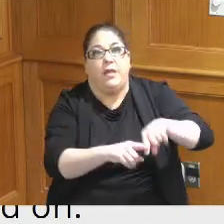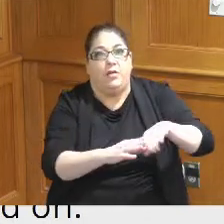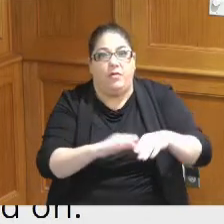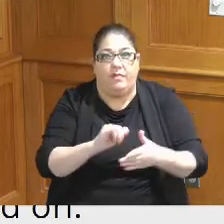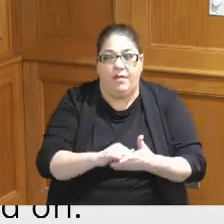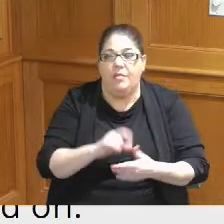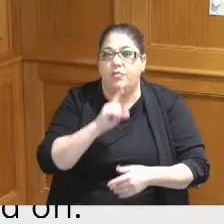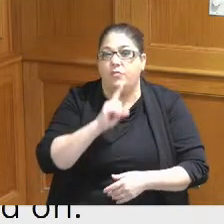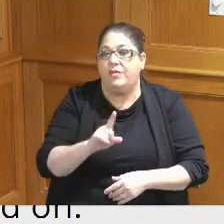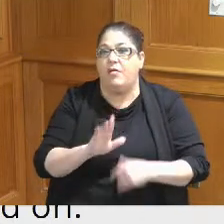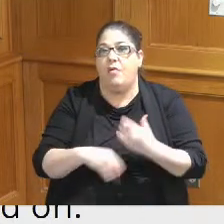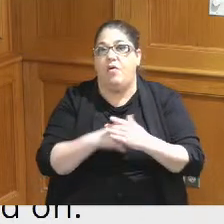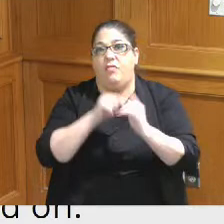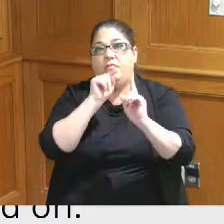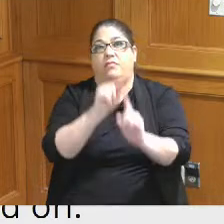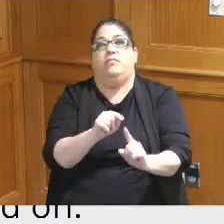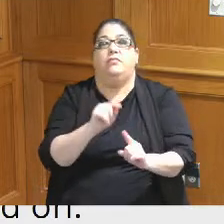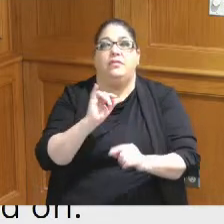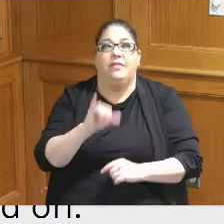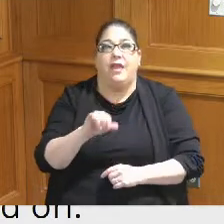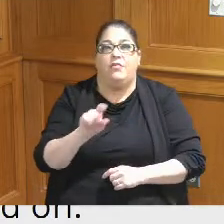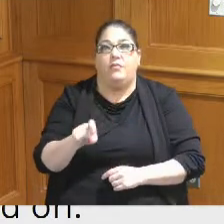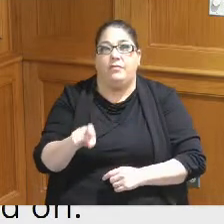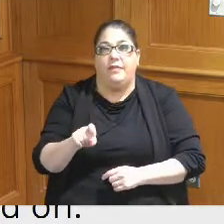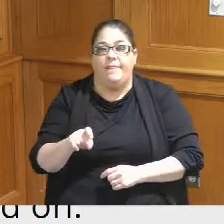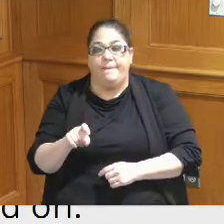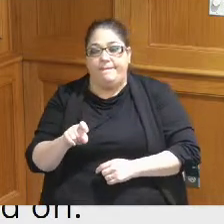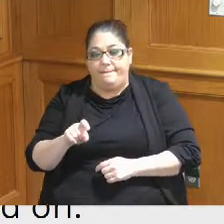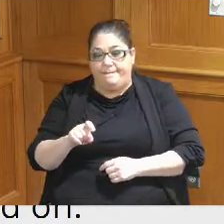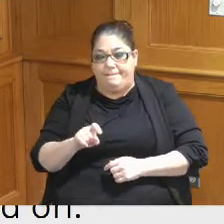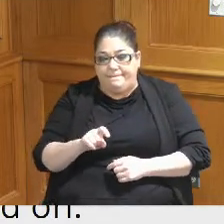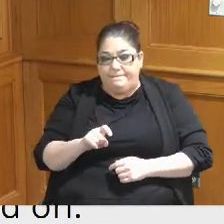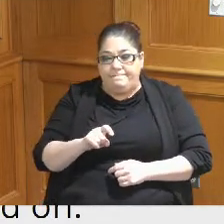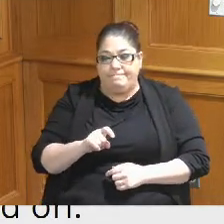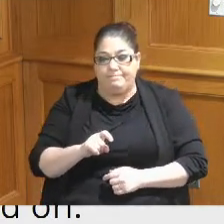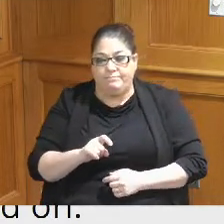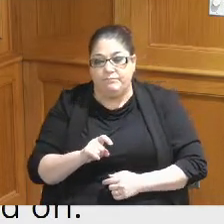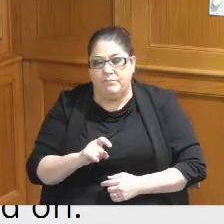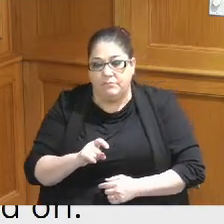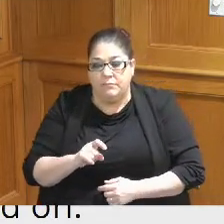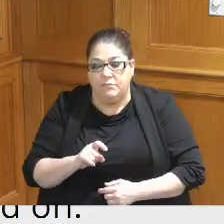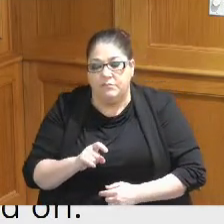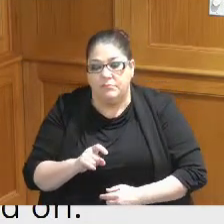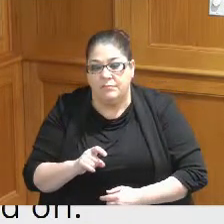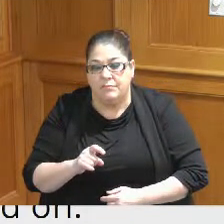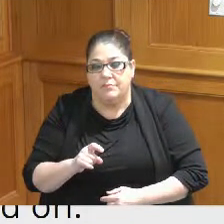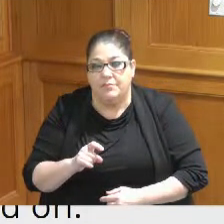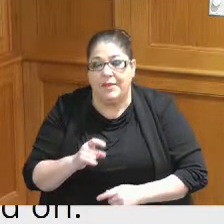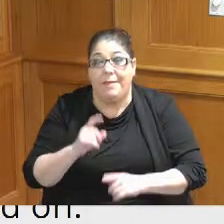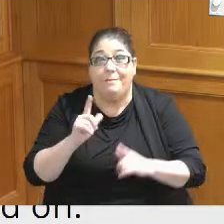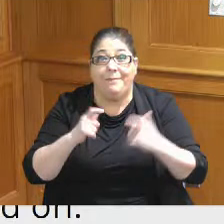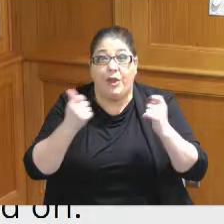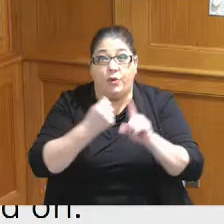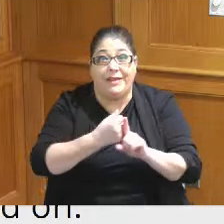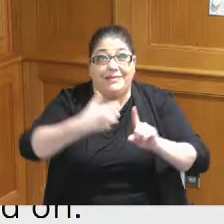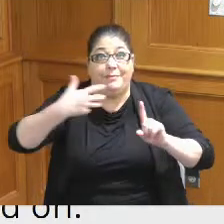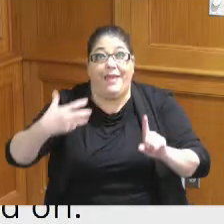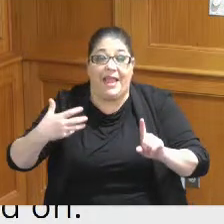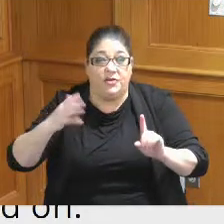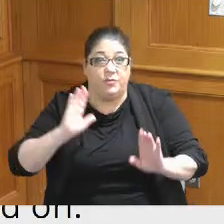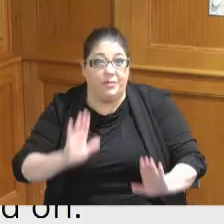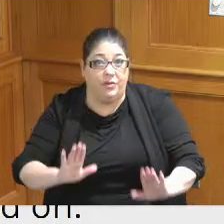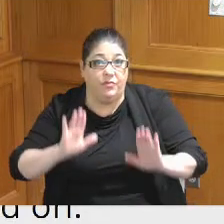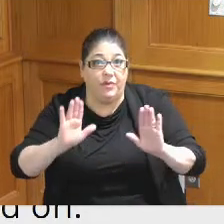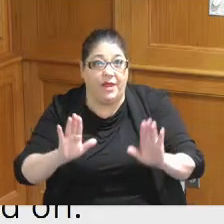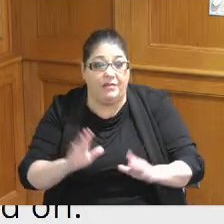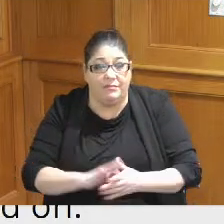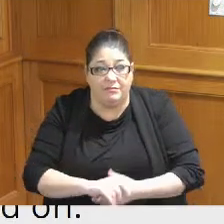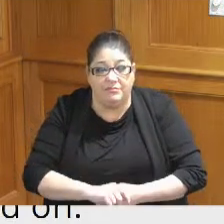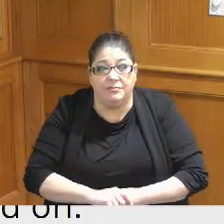all it indicated that while ultimately an ex a bigger expansion would be great that initially